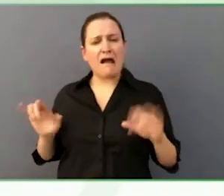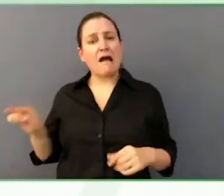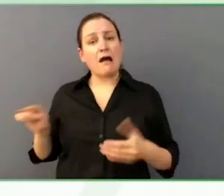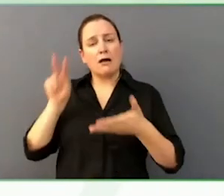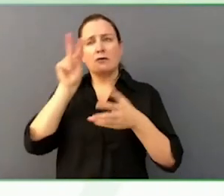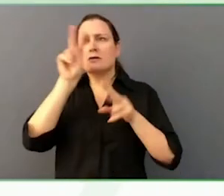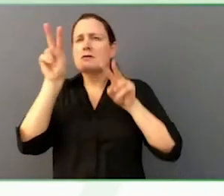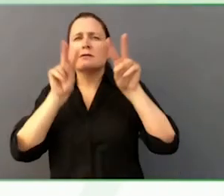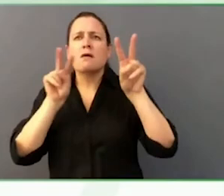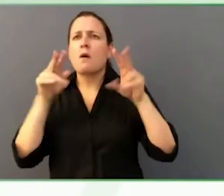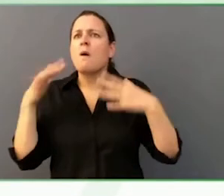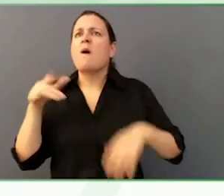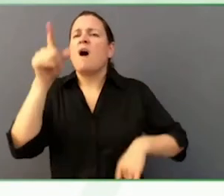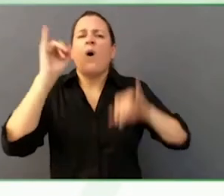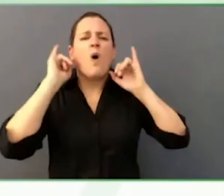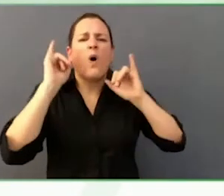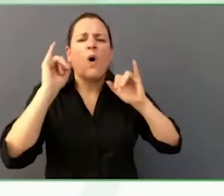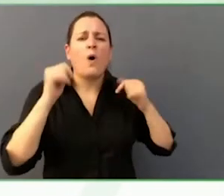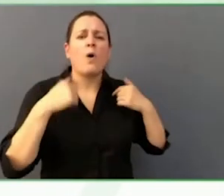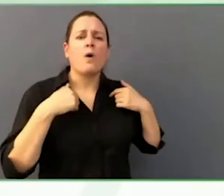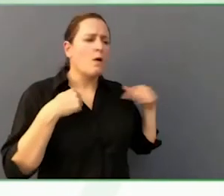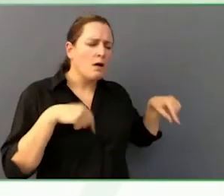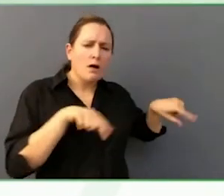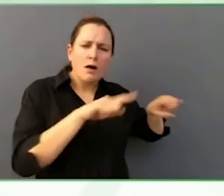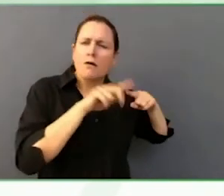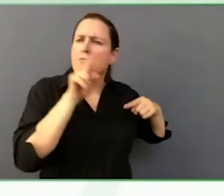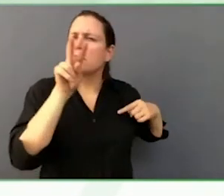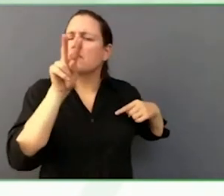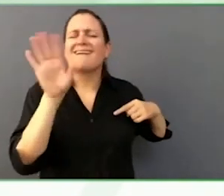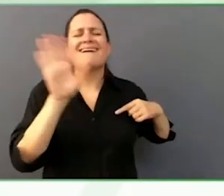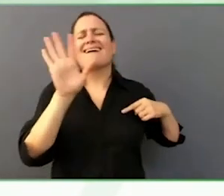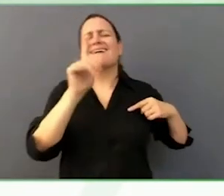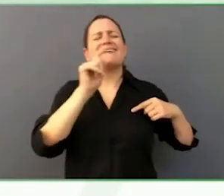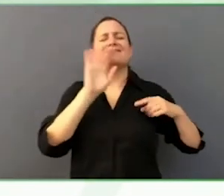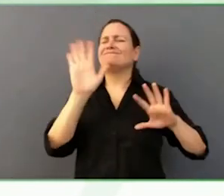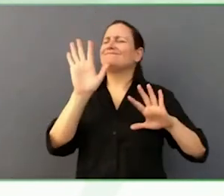And I will say that, for a while, during the Trump presidency,